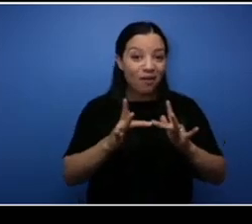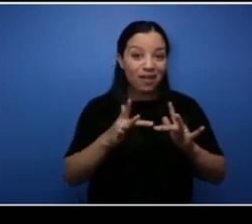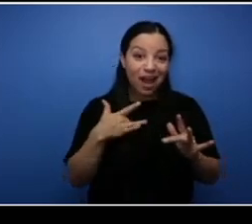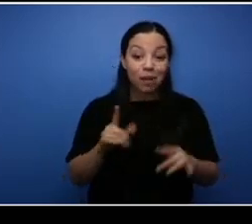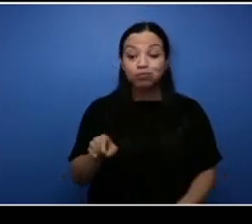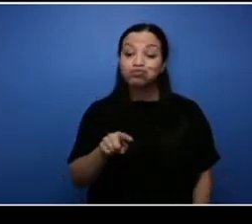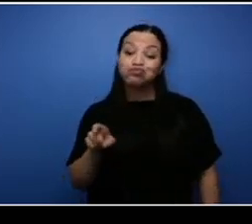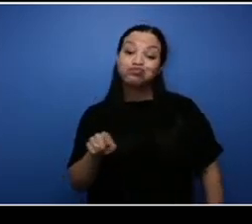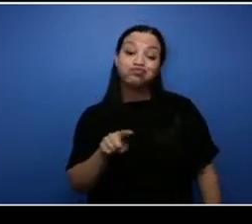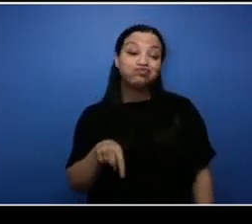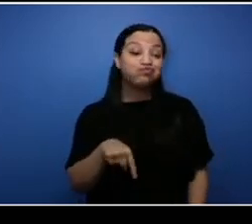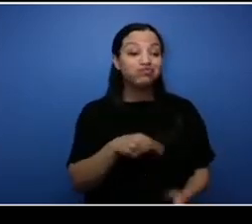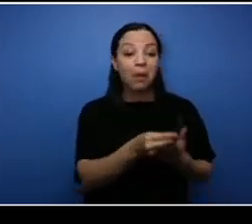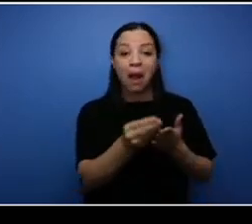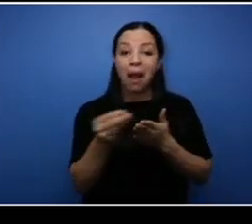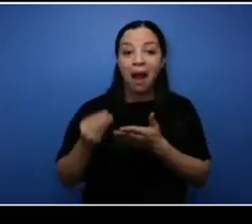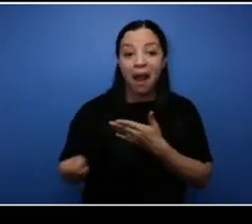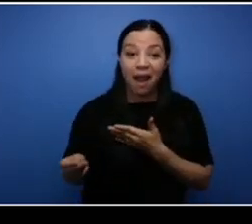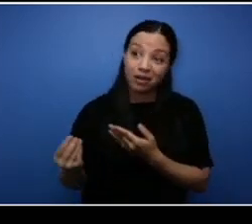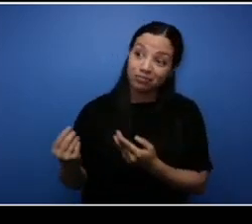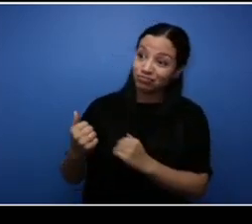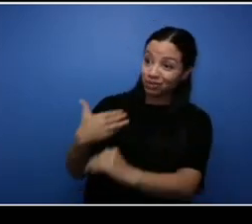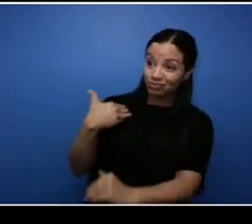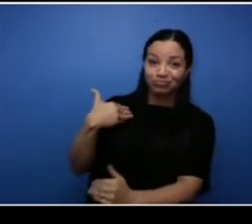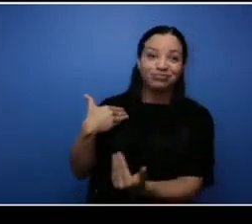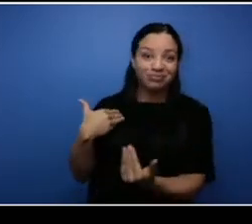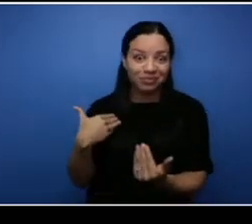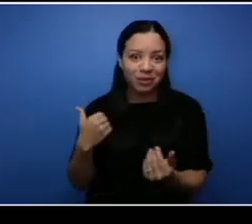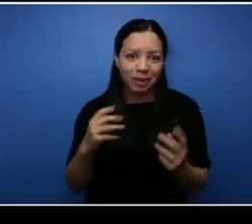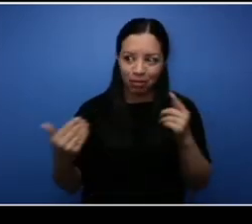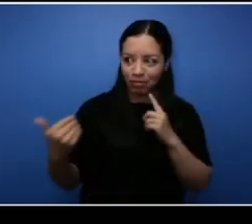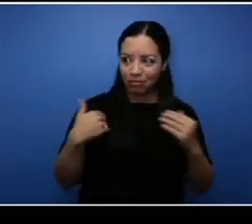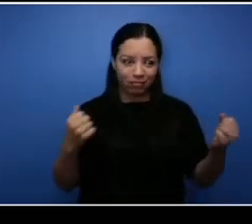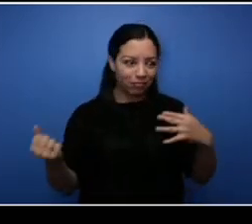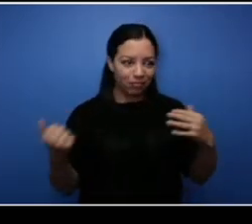coming to me a lot. So I had all this product and I started seeing all these, almost everything